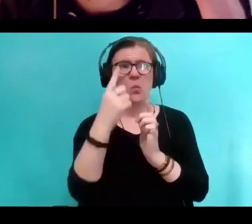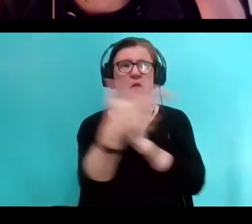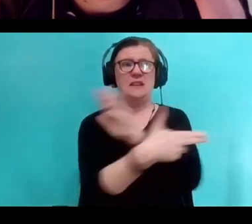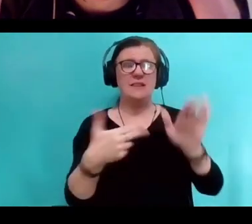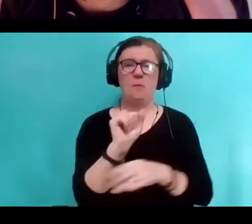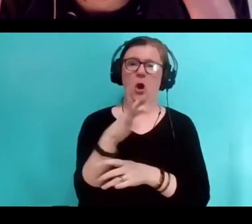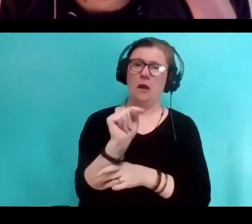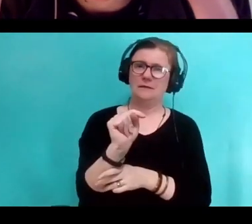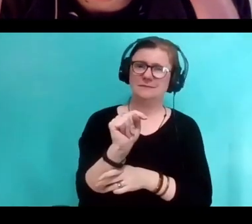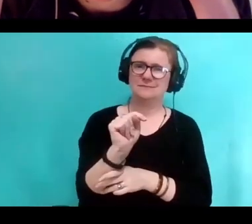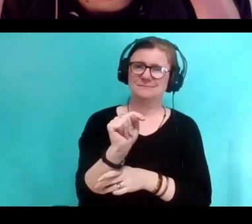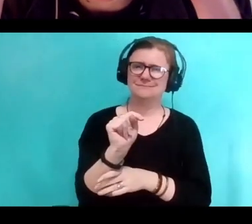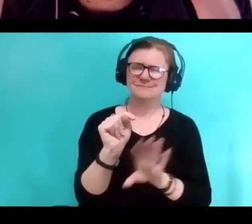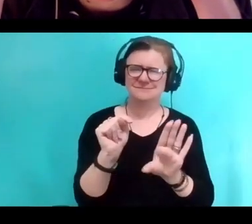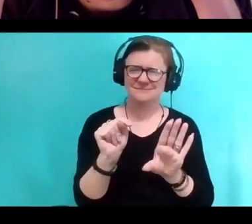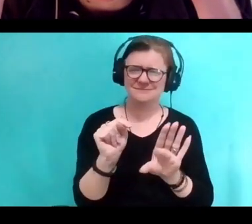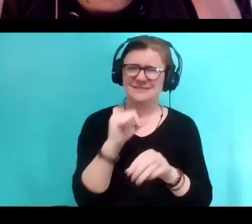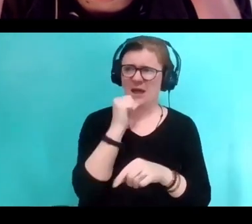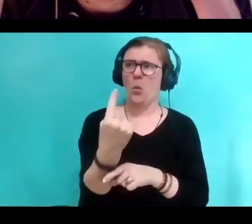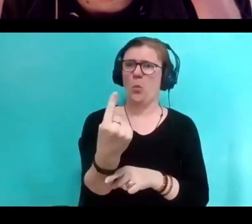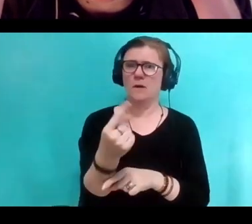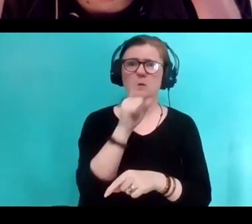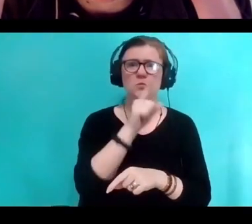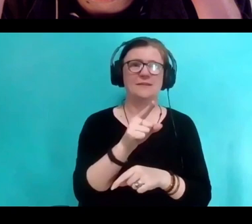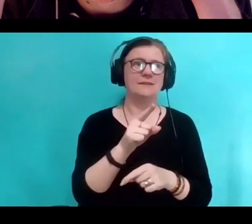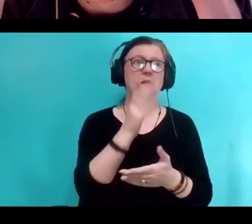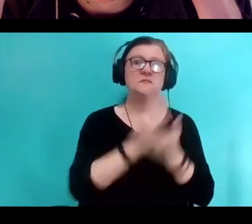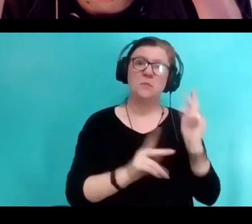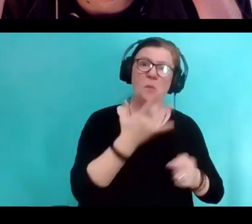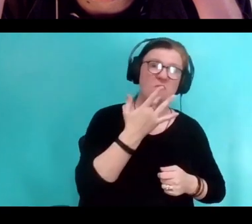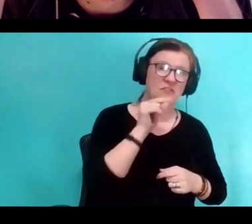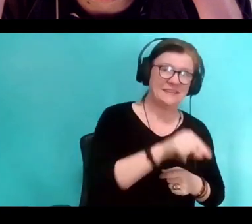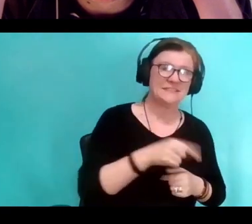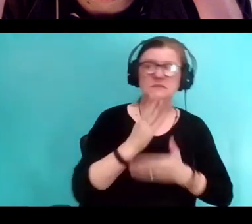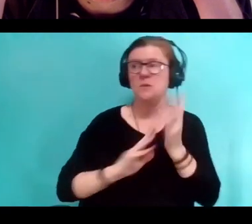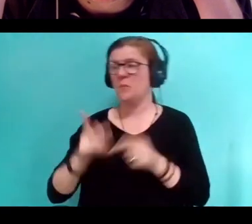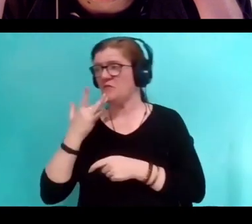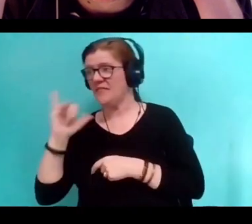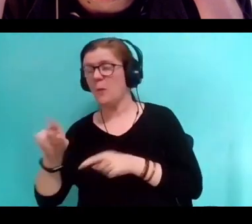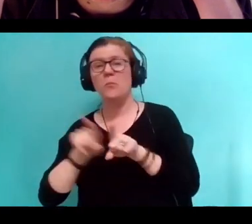but whatever enculturation you come from is gonna decide whether you think it was good.